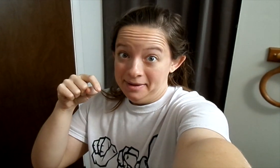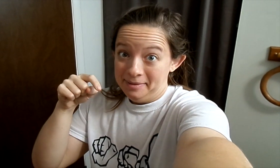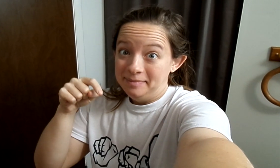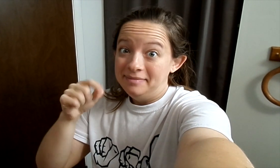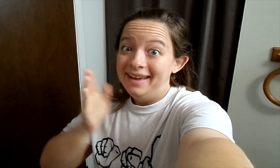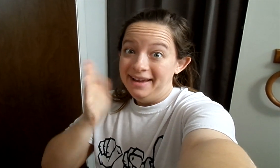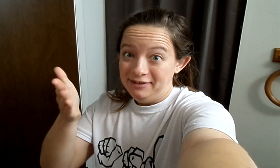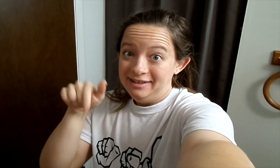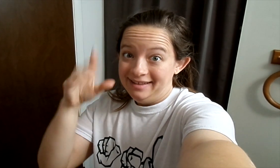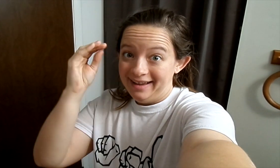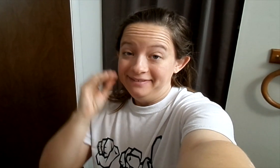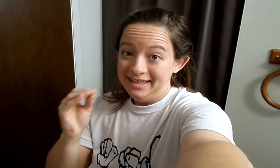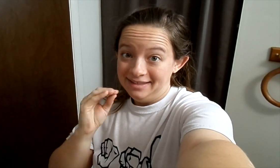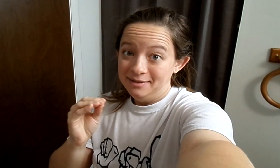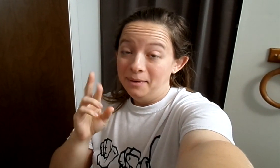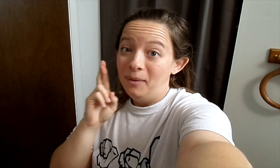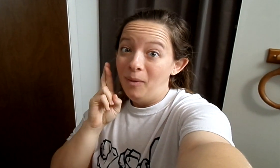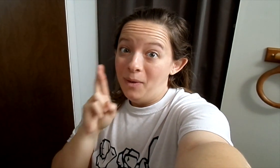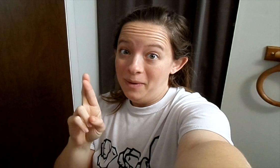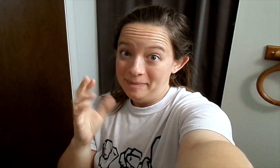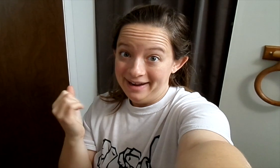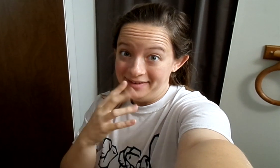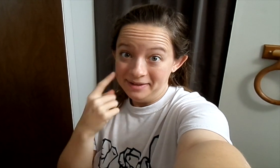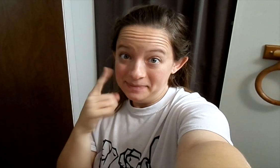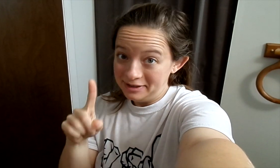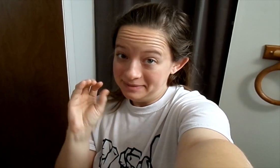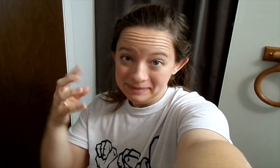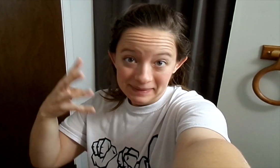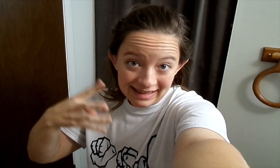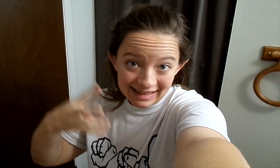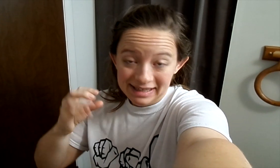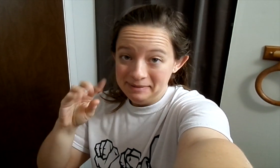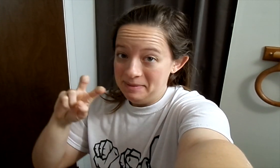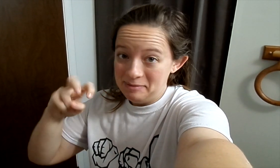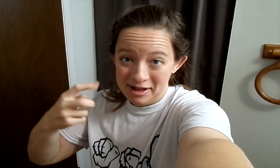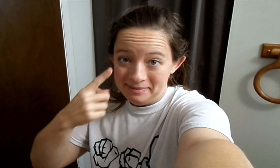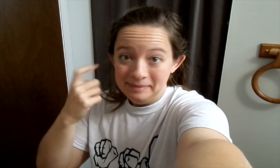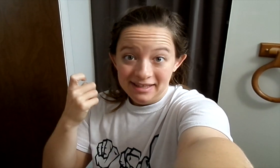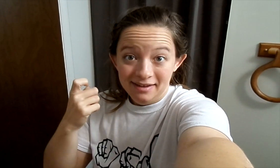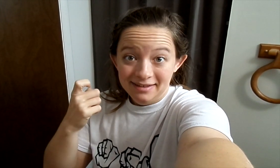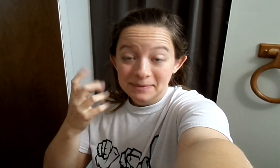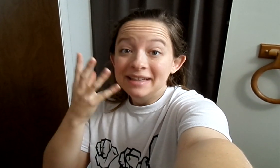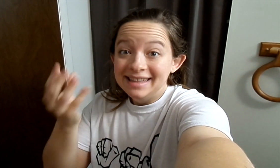For the first time after he fixed it. So hopefully everything is okay and there's no leak and no problem